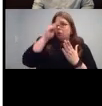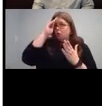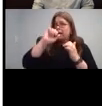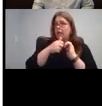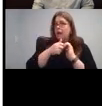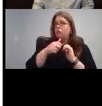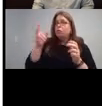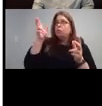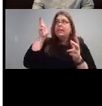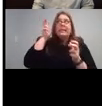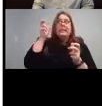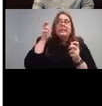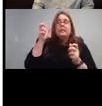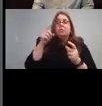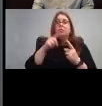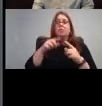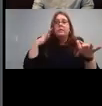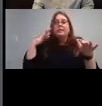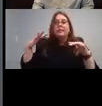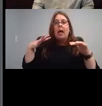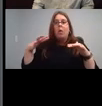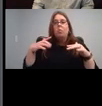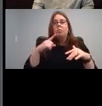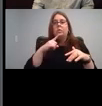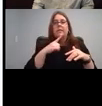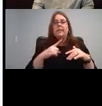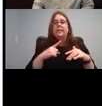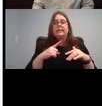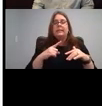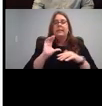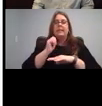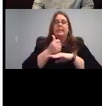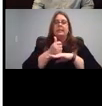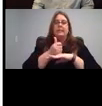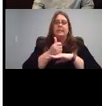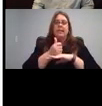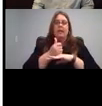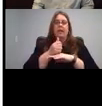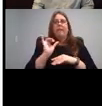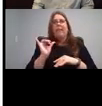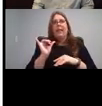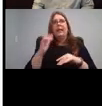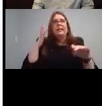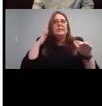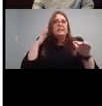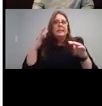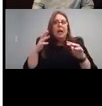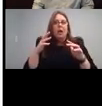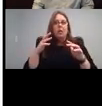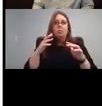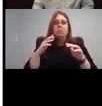set of like sound effects where a child learns to associate a